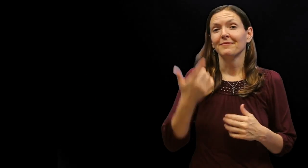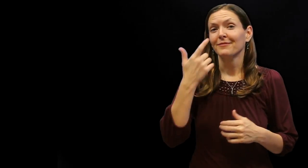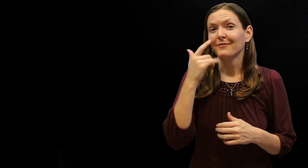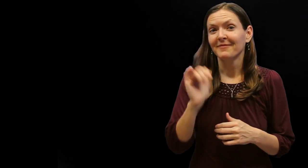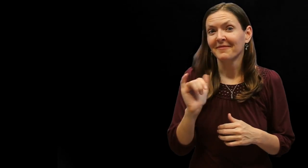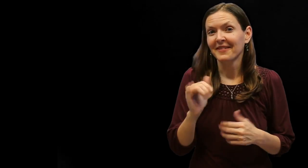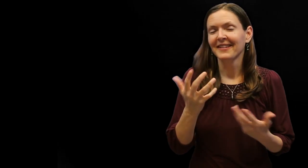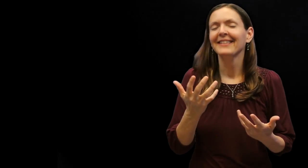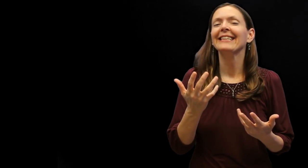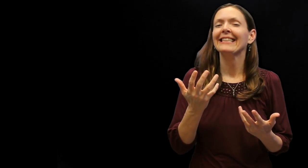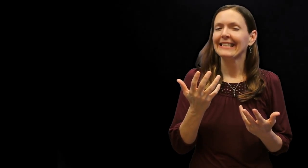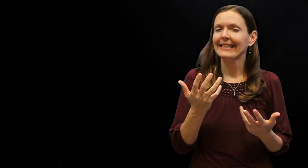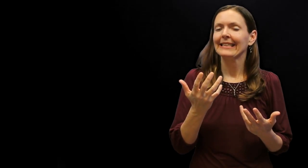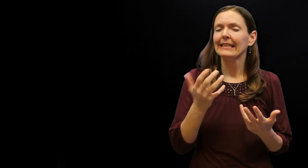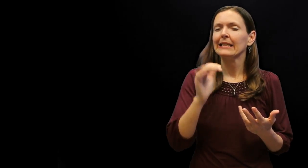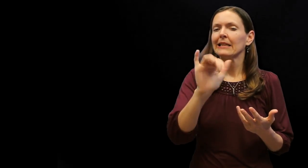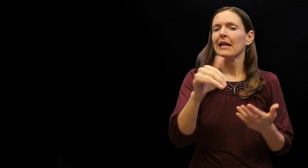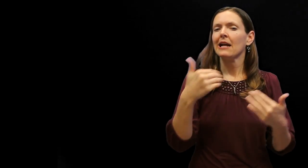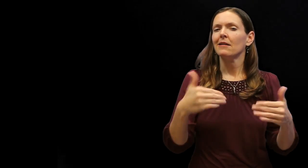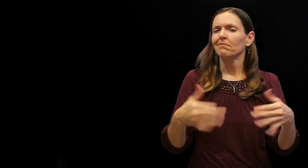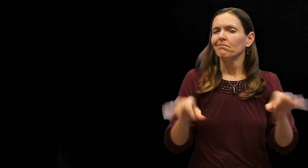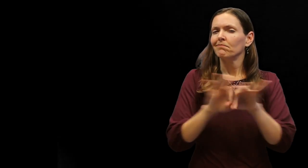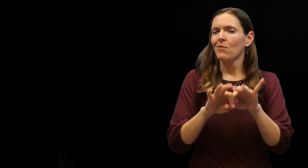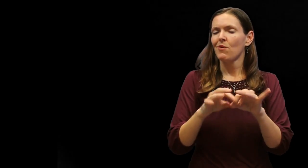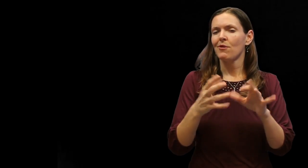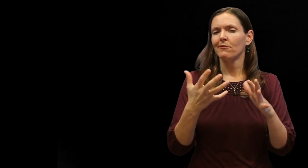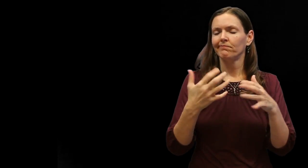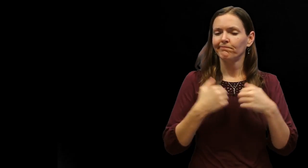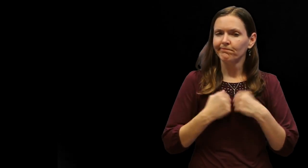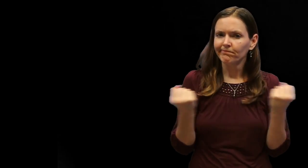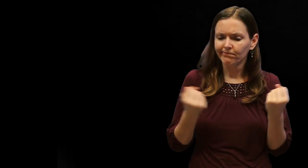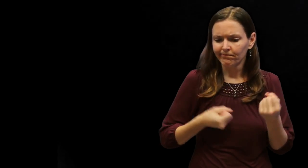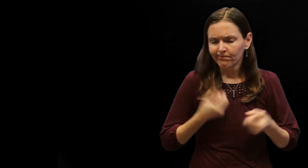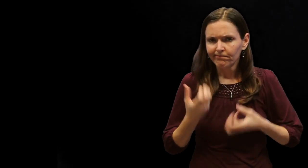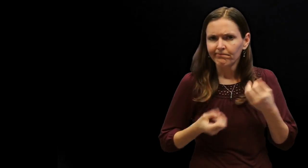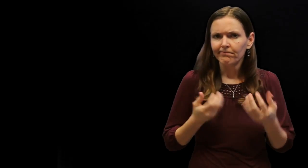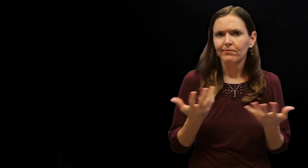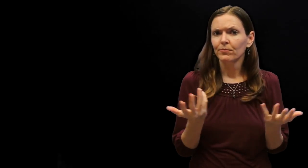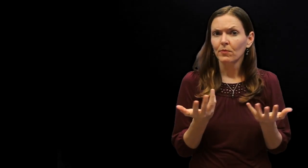What does "Academic ASL" look like? Well, it's important to recognize and unpack our assumptions first.